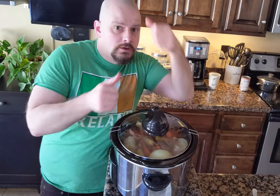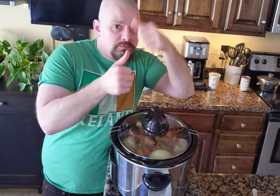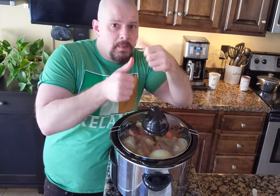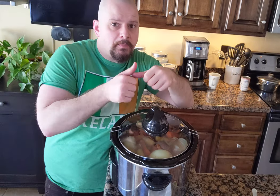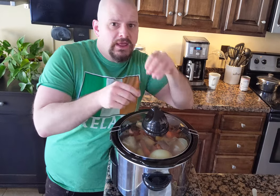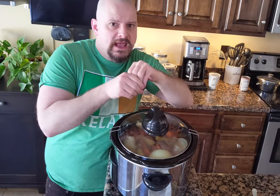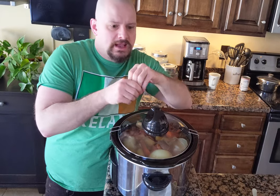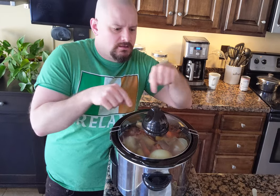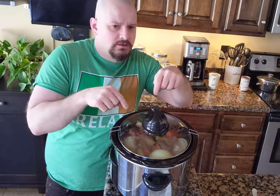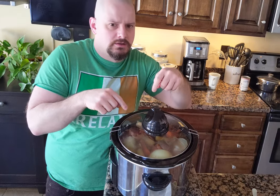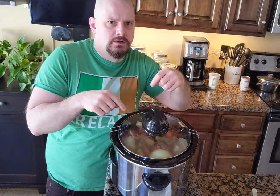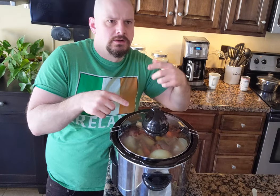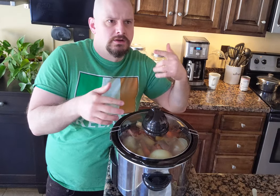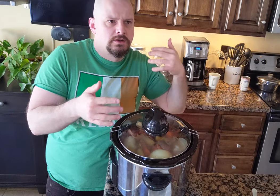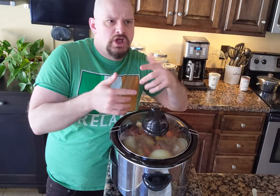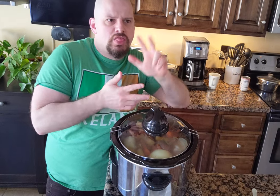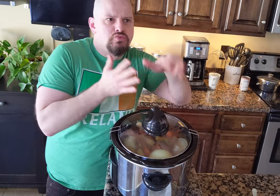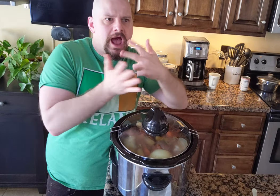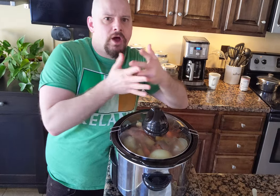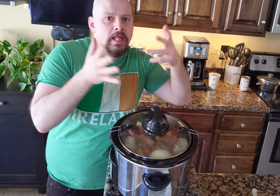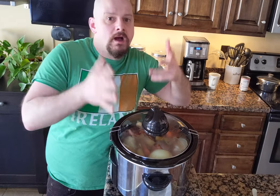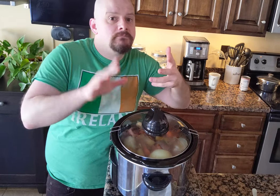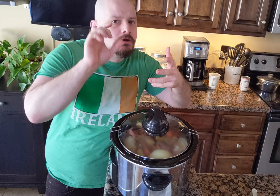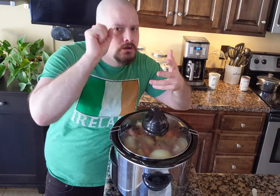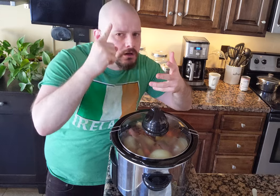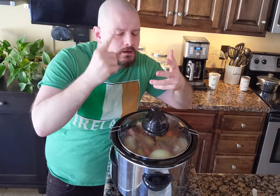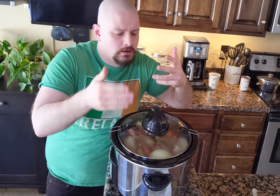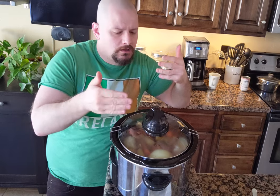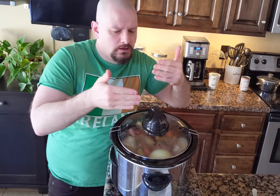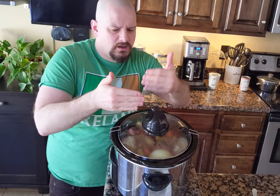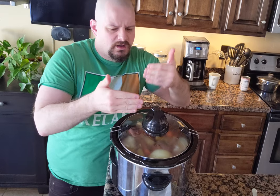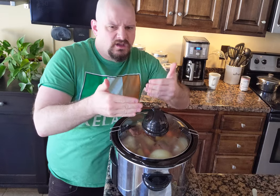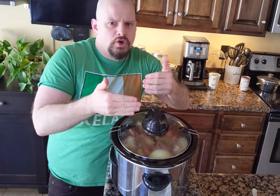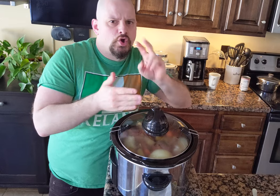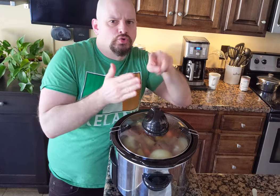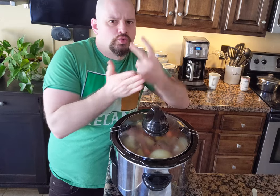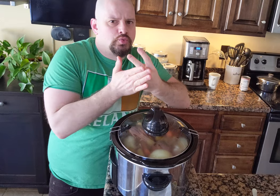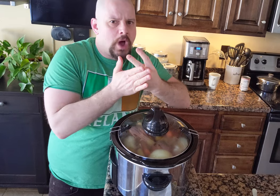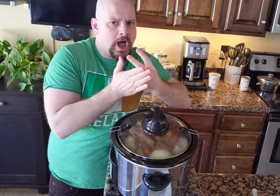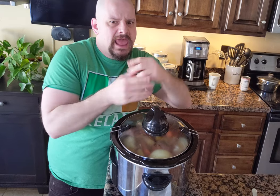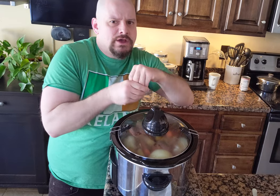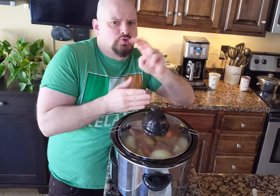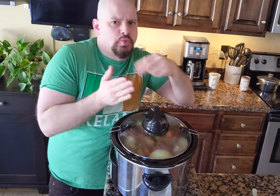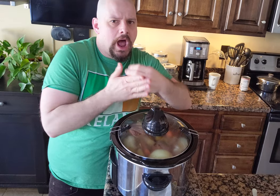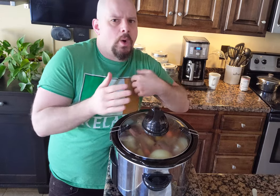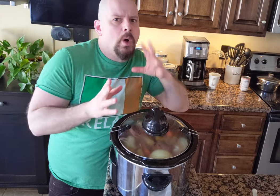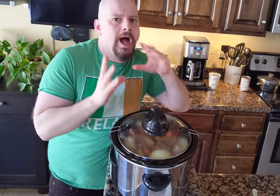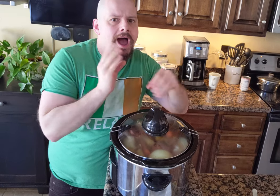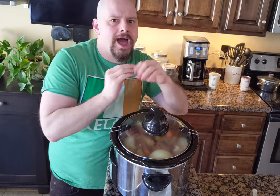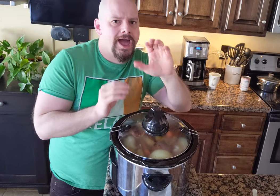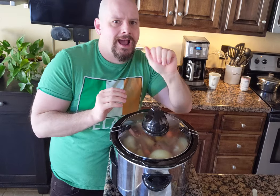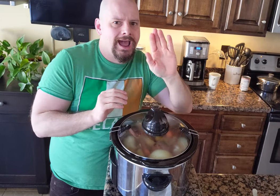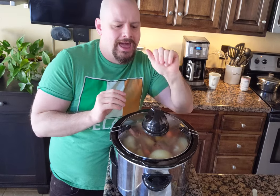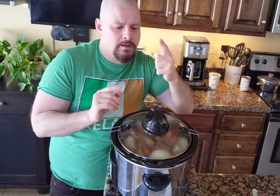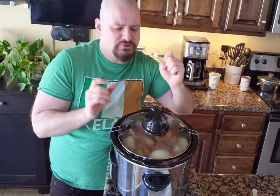Remember, it's three hours left but two hours from now, I will add cabbage